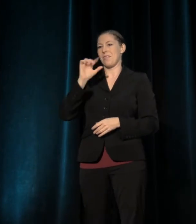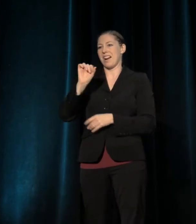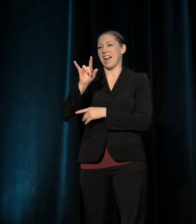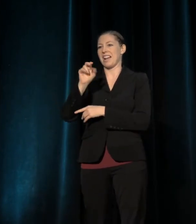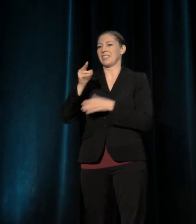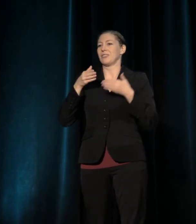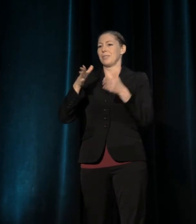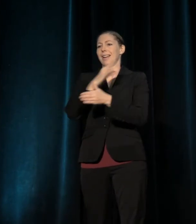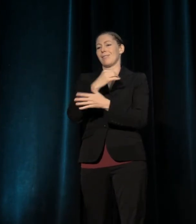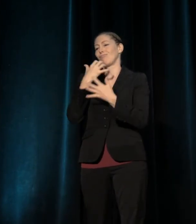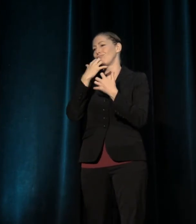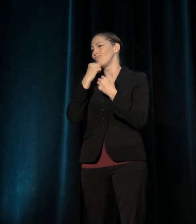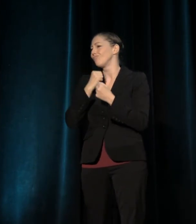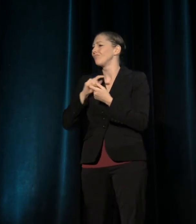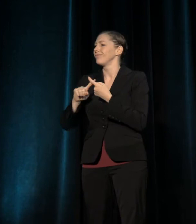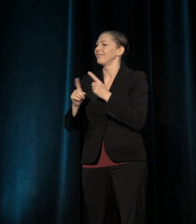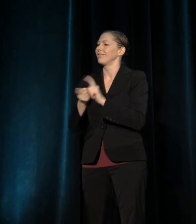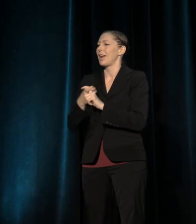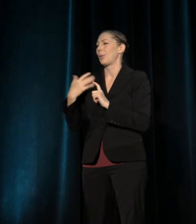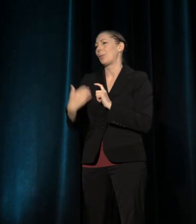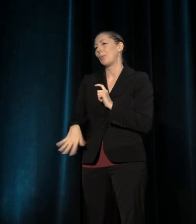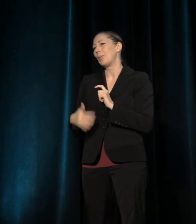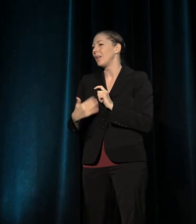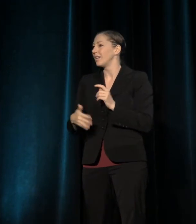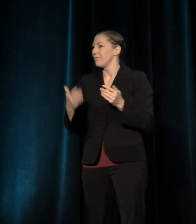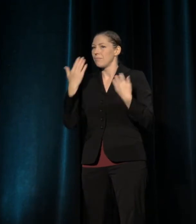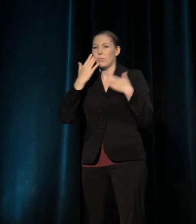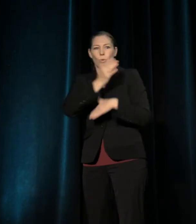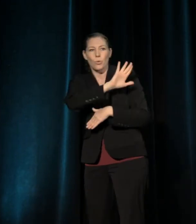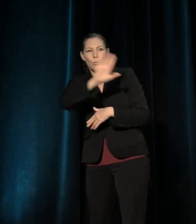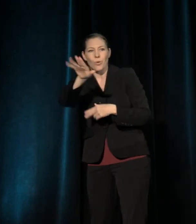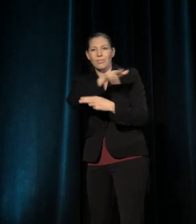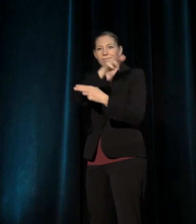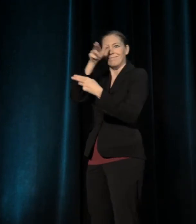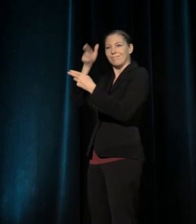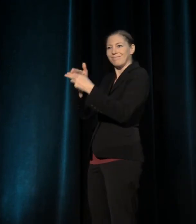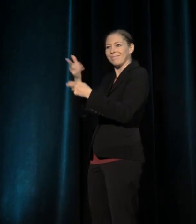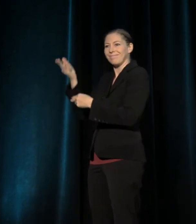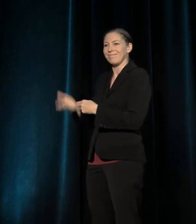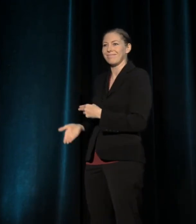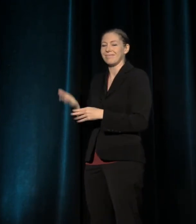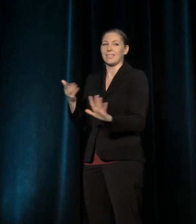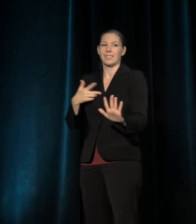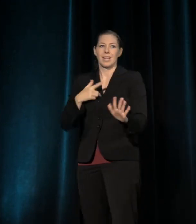So however you've known her, or whatever you may have called her, to my many peers-- I meant that, that way.